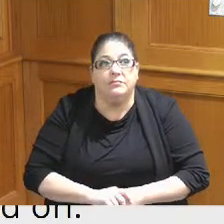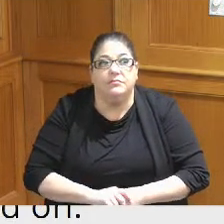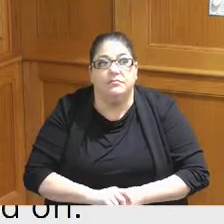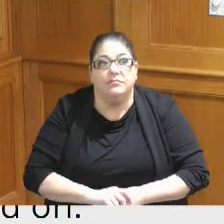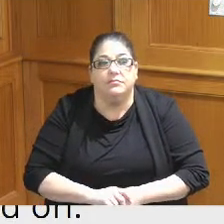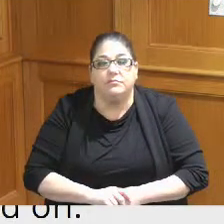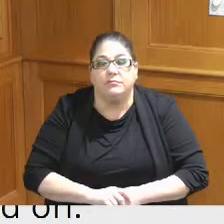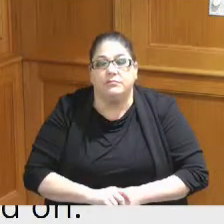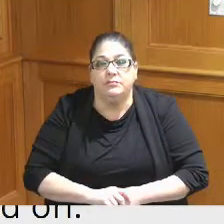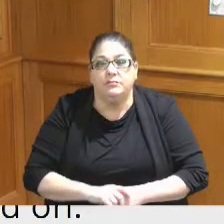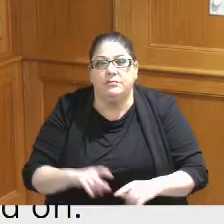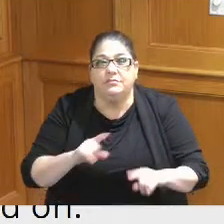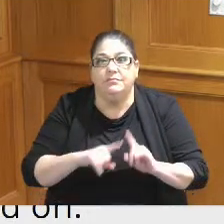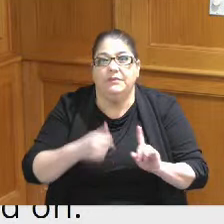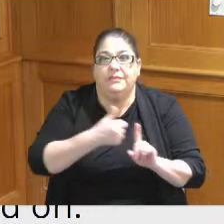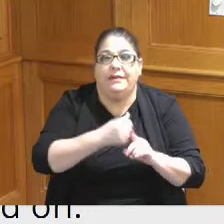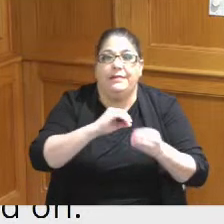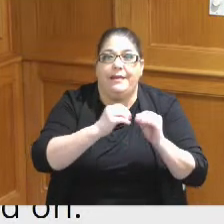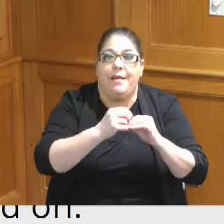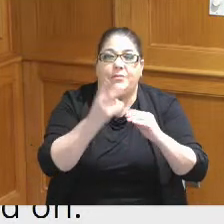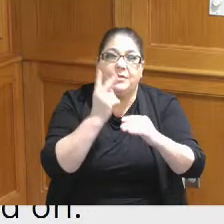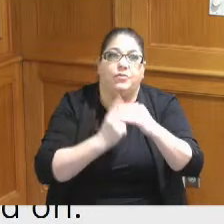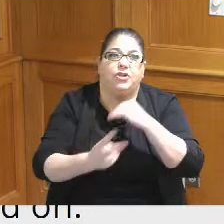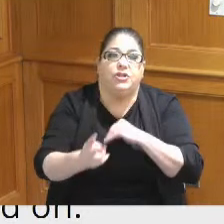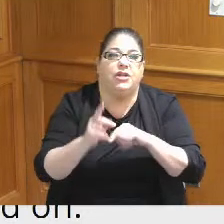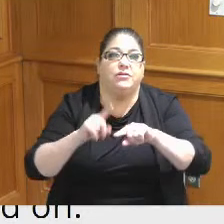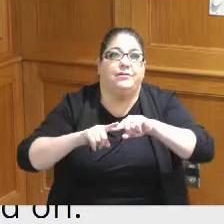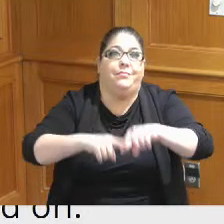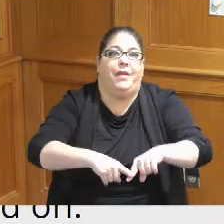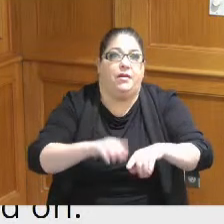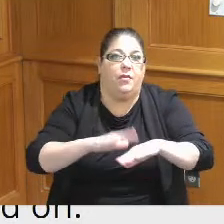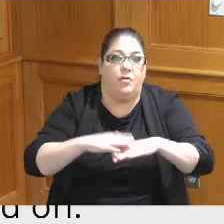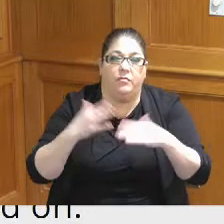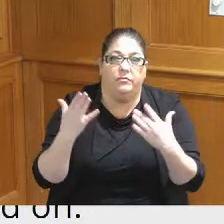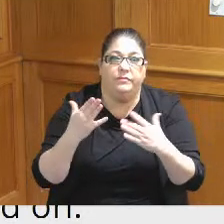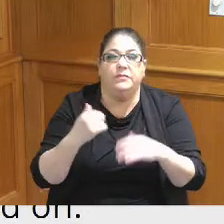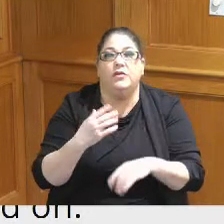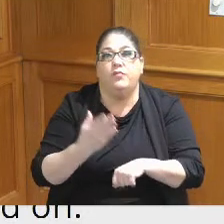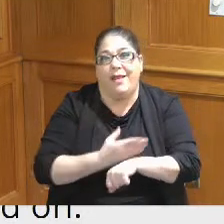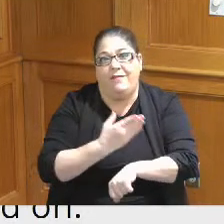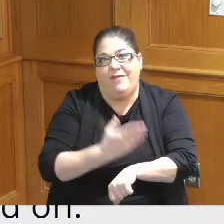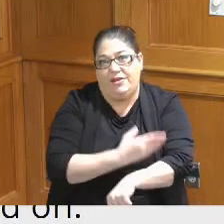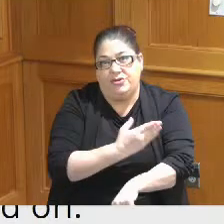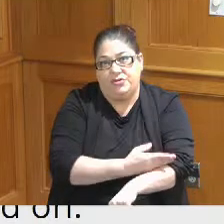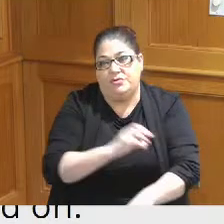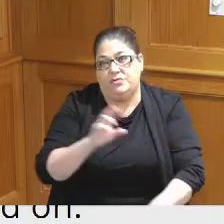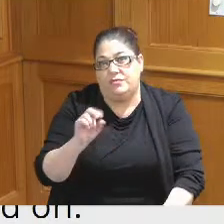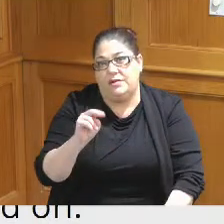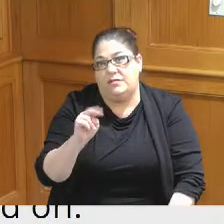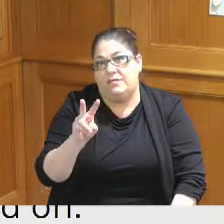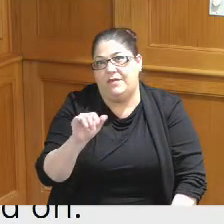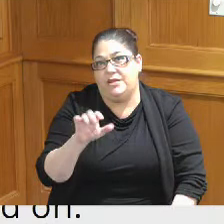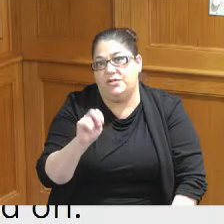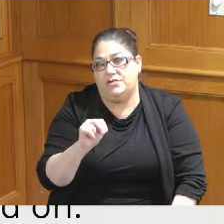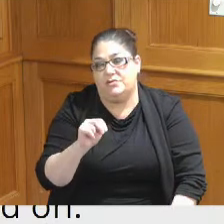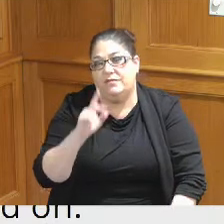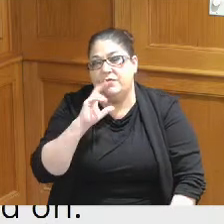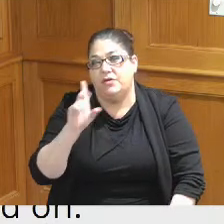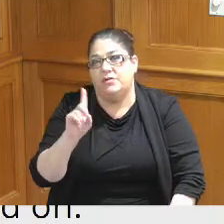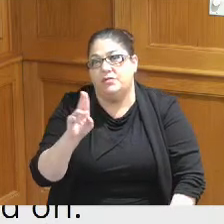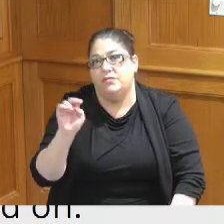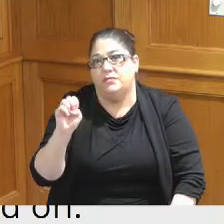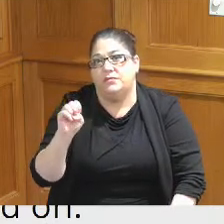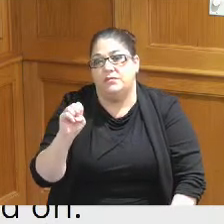their numbers and projections were contingent Upon A renovation of the Duke Energy Center which is I